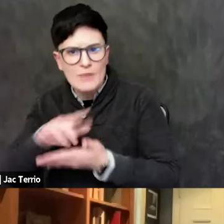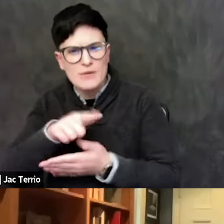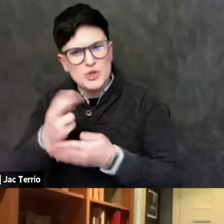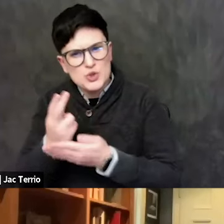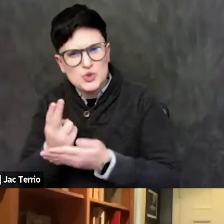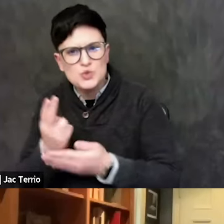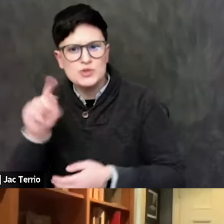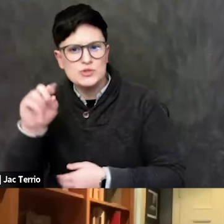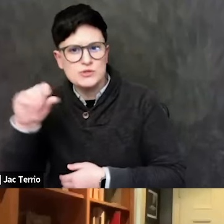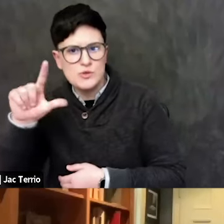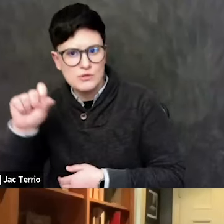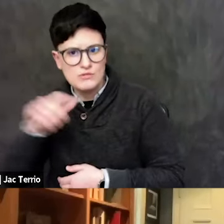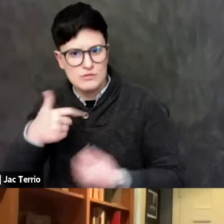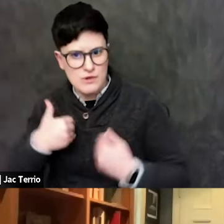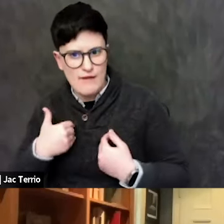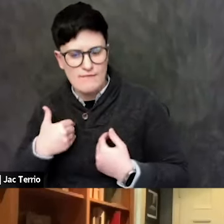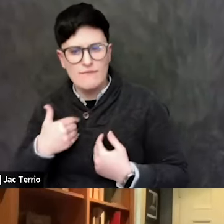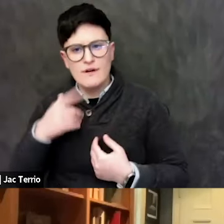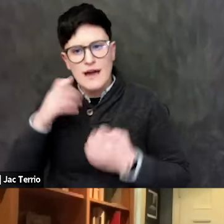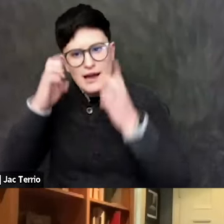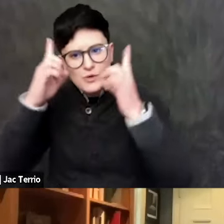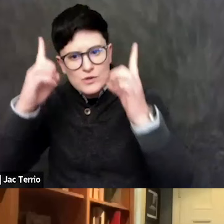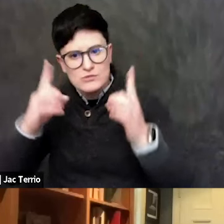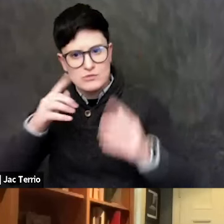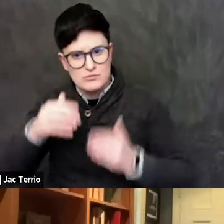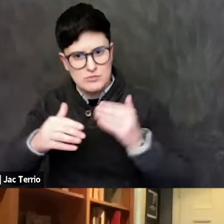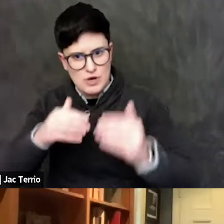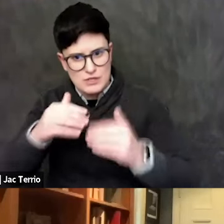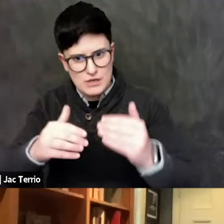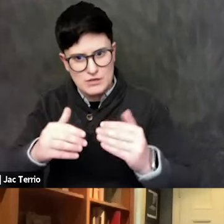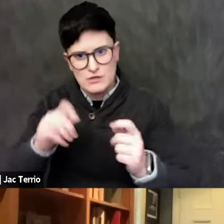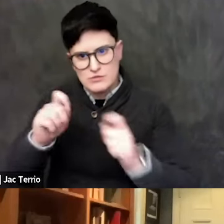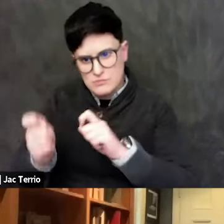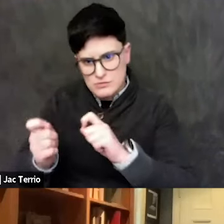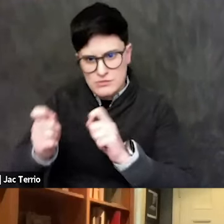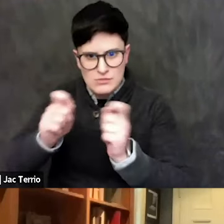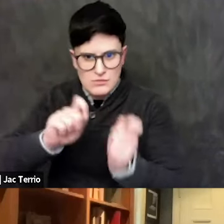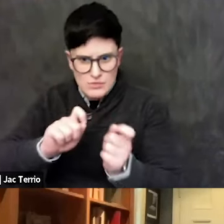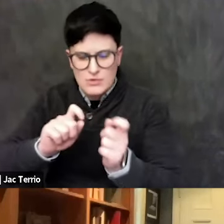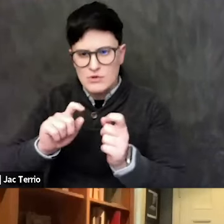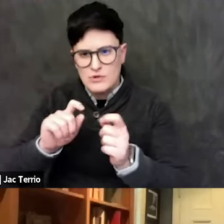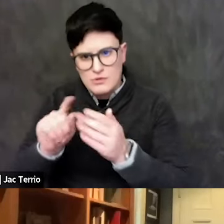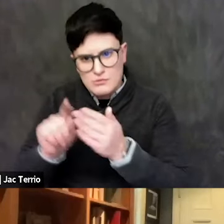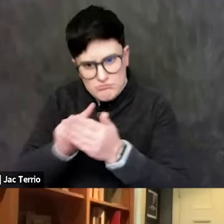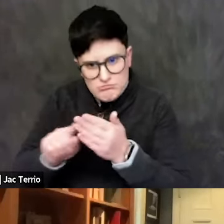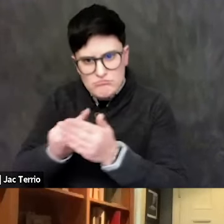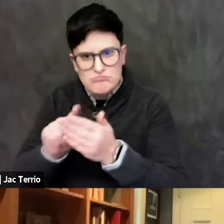You use the educational process to mine in a very difficult moment.